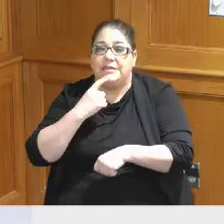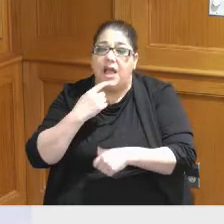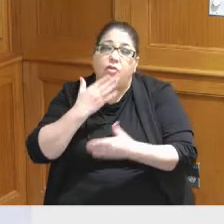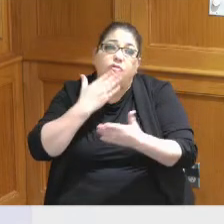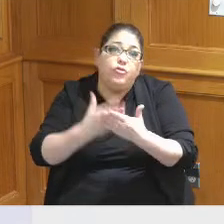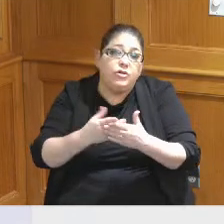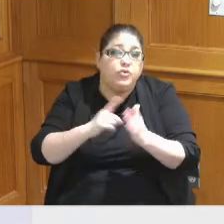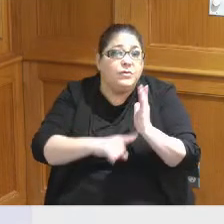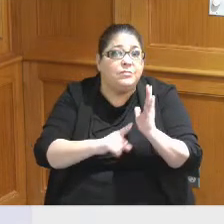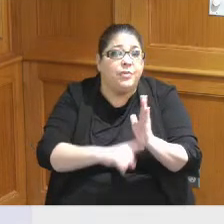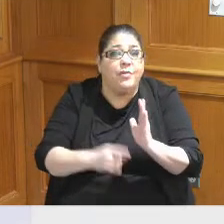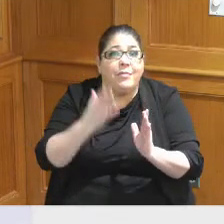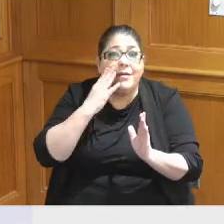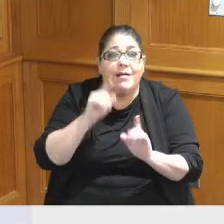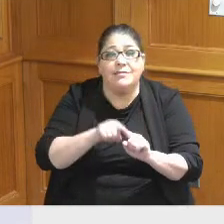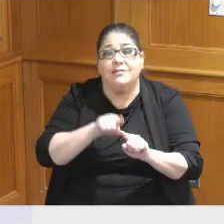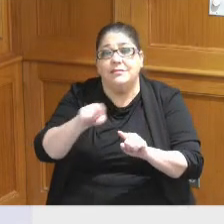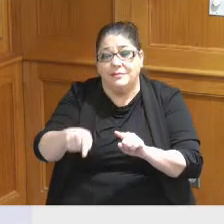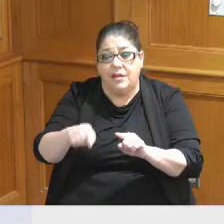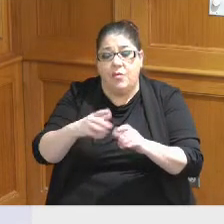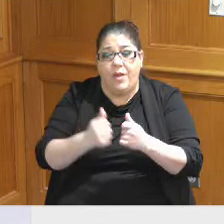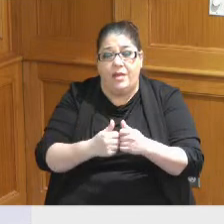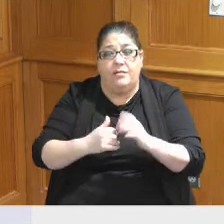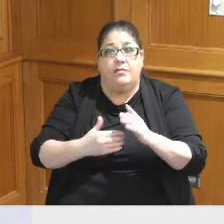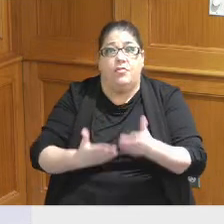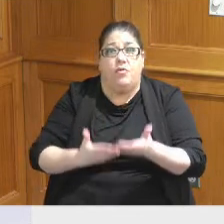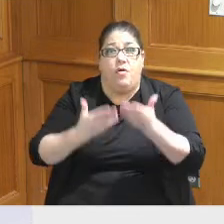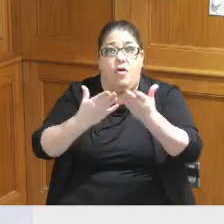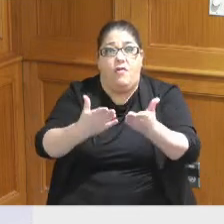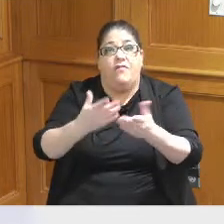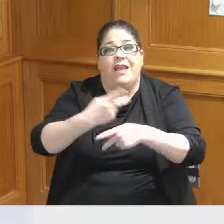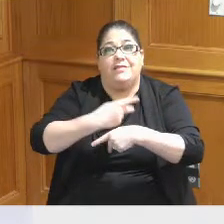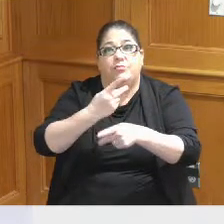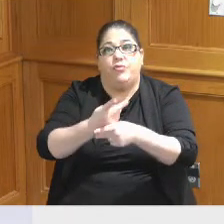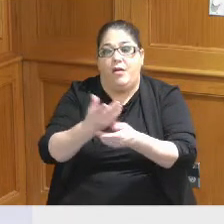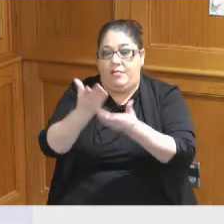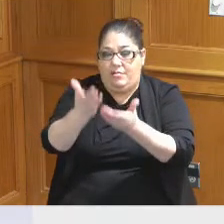because ultimately when this gets offered as a product in terms of this particular space people